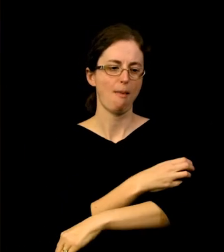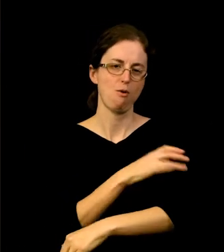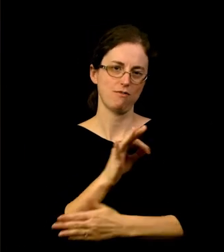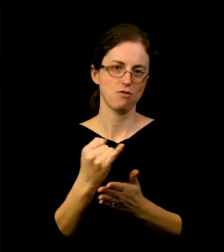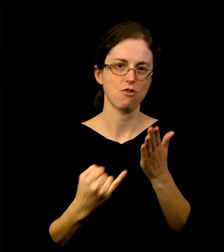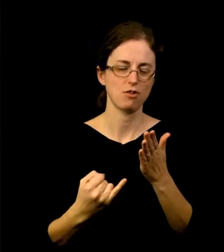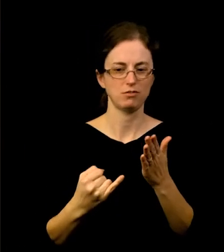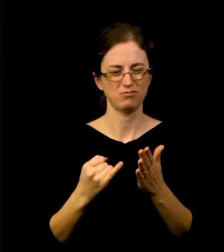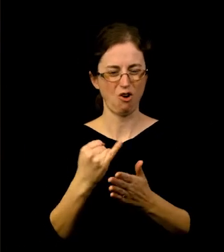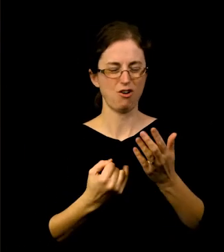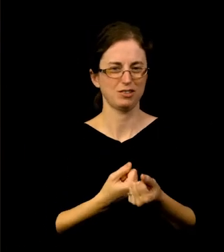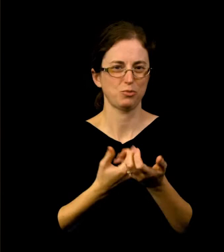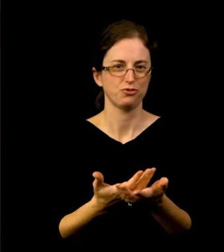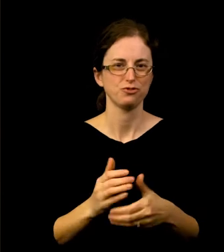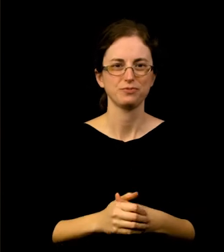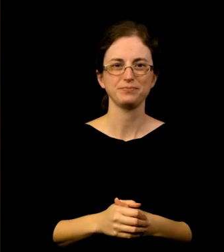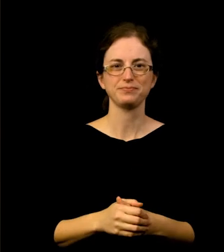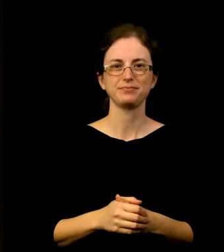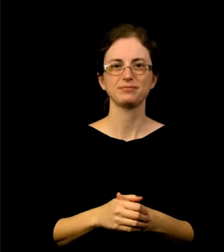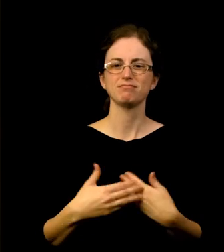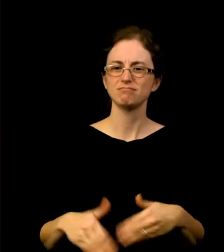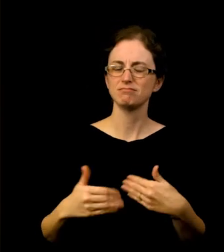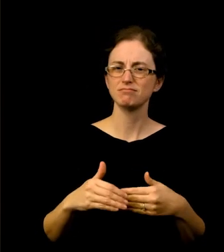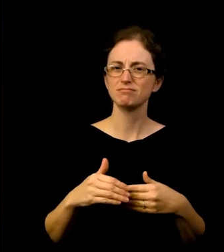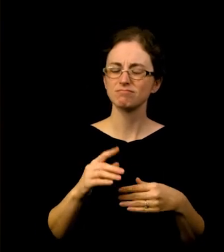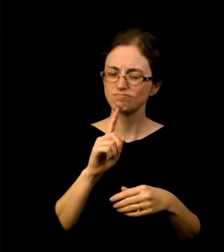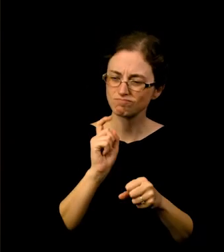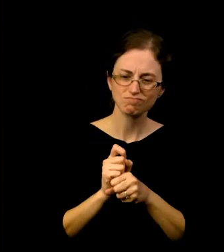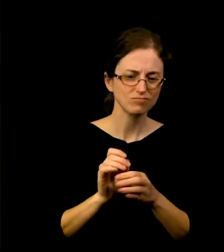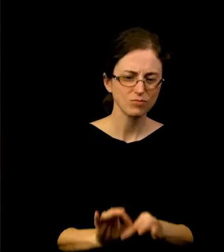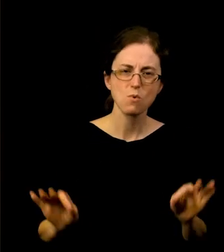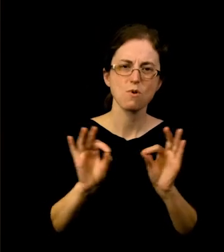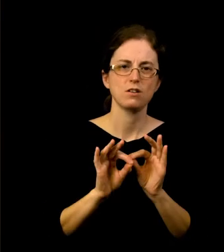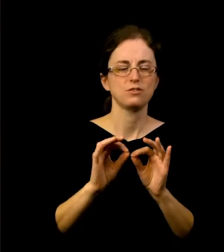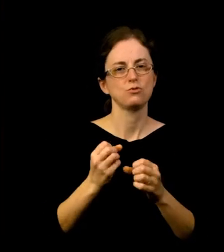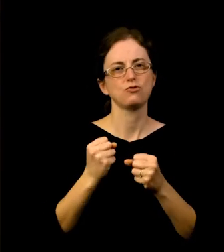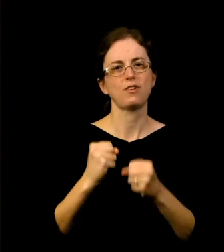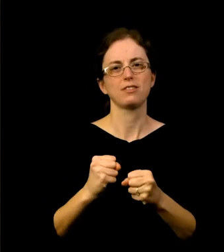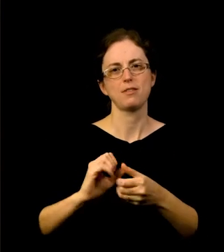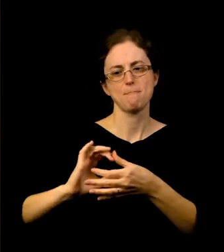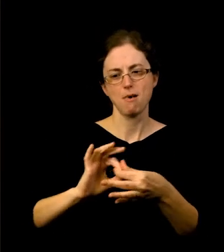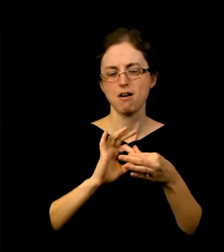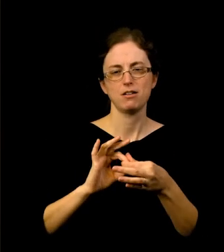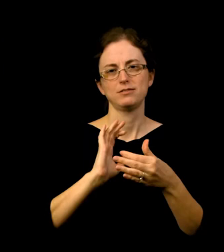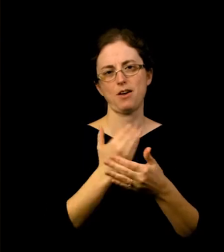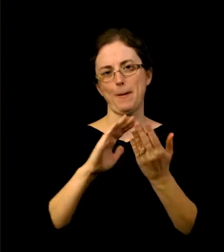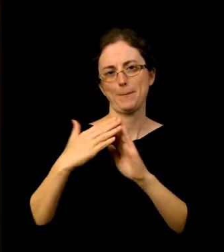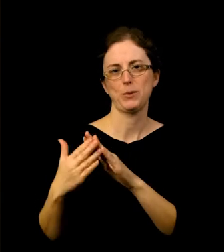This is vitally important in strengthening the social bonds of our community. It must be a key part of the path forward.